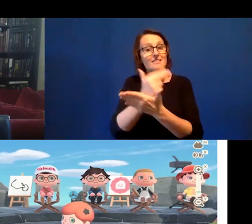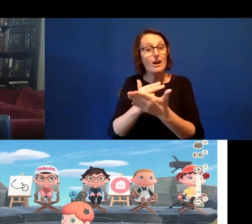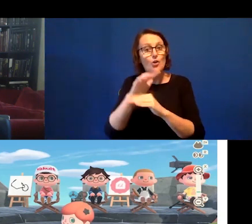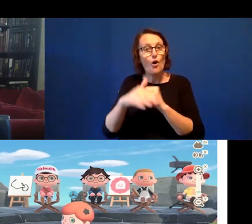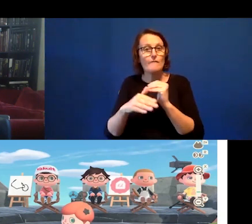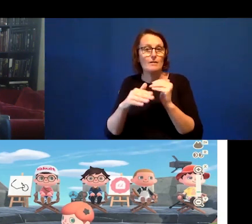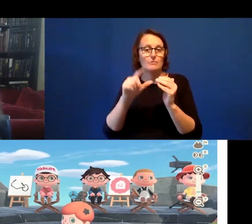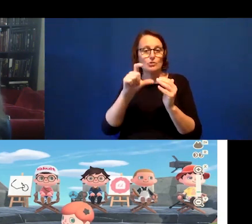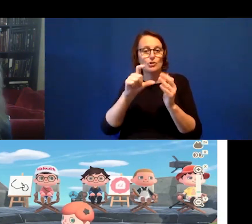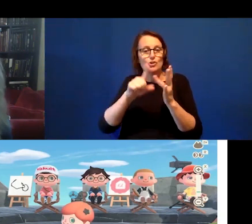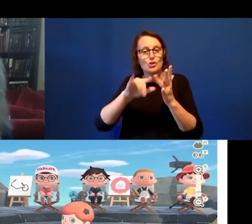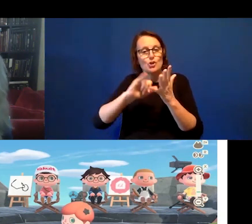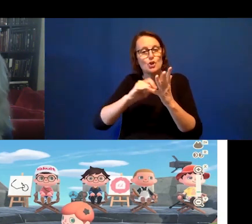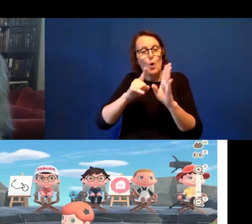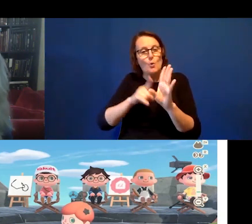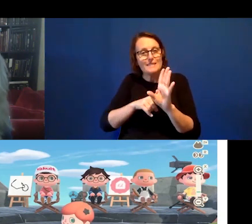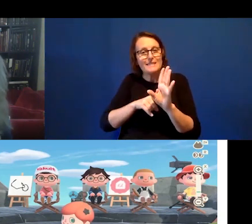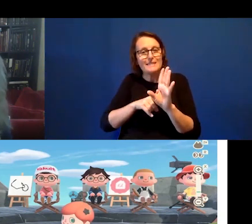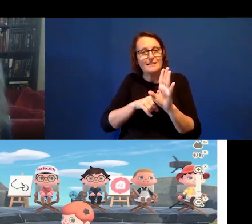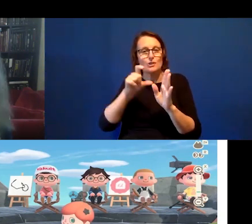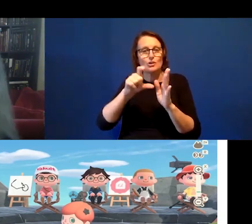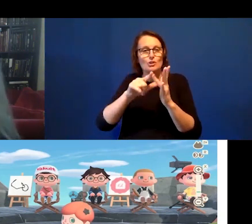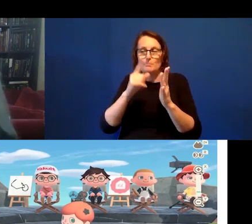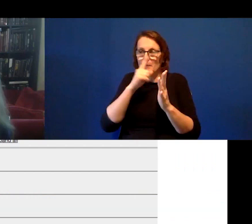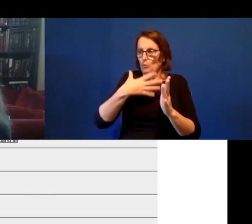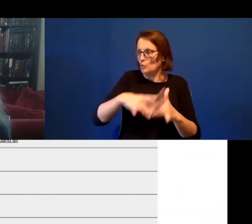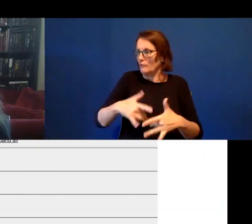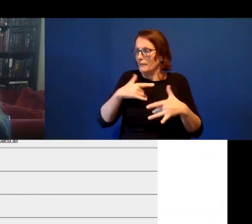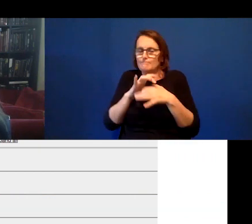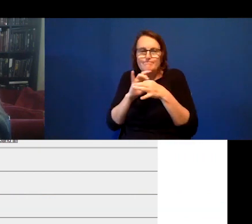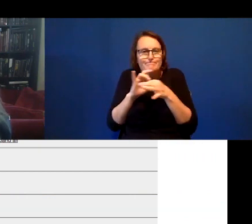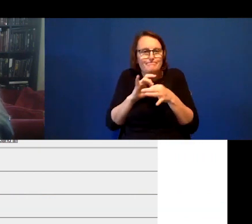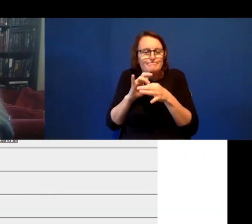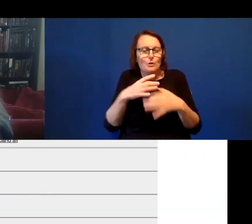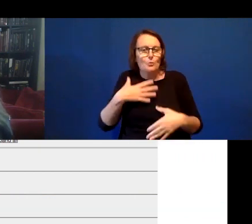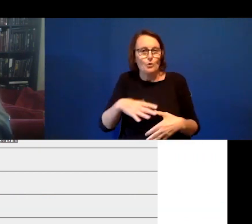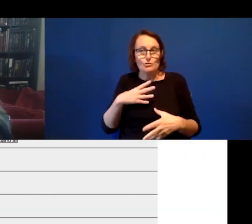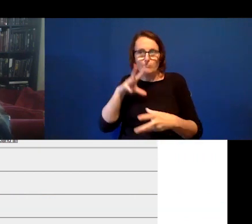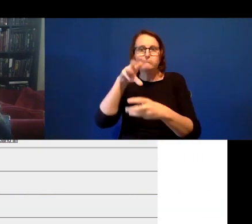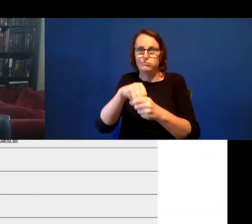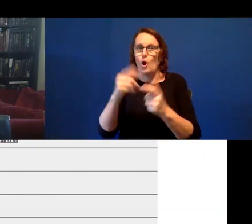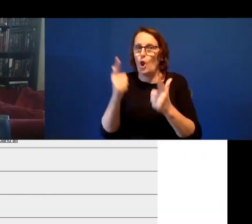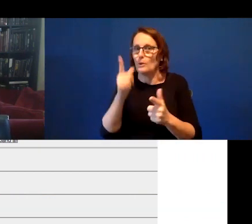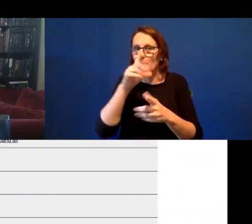That is a police where a lot of people want to be. This is another project here.